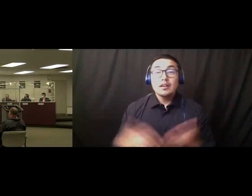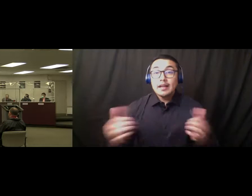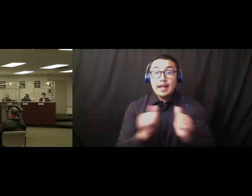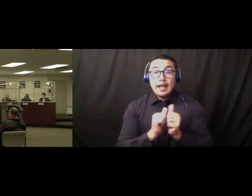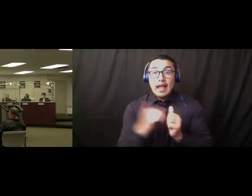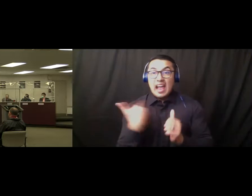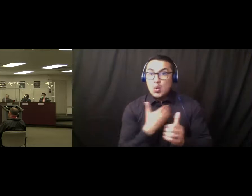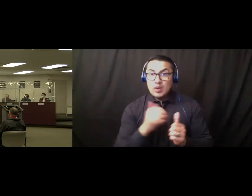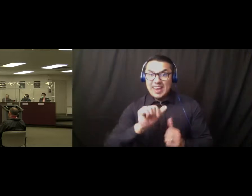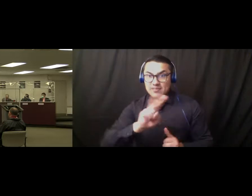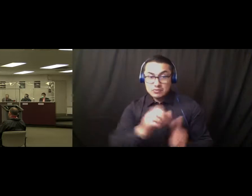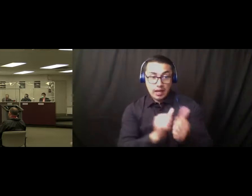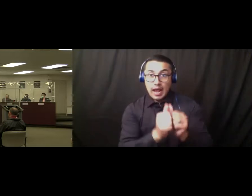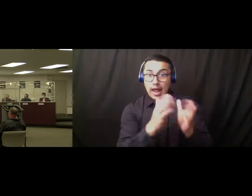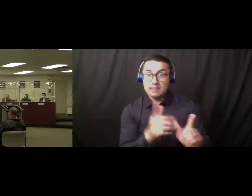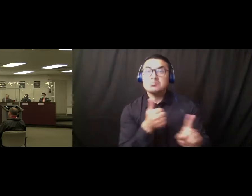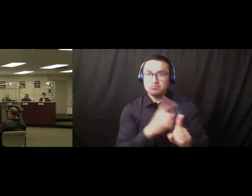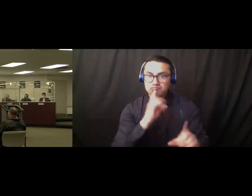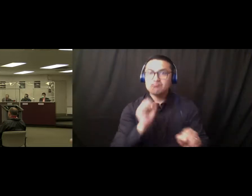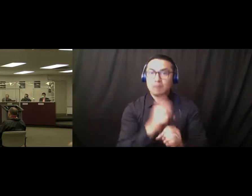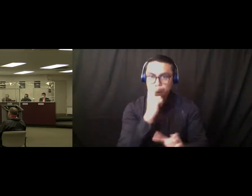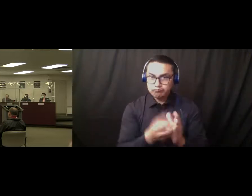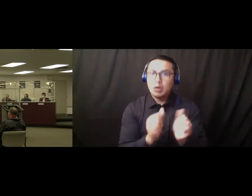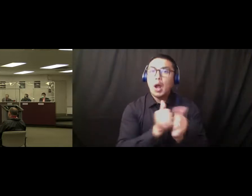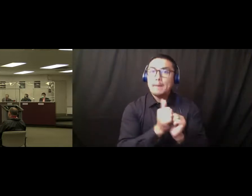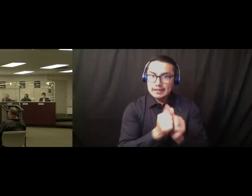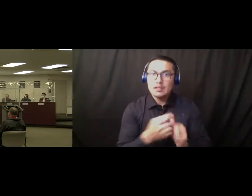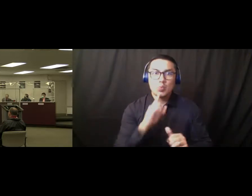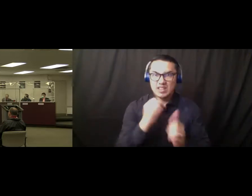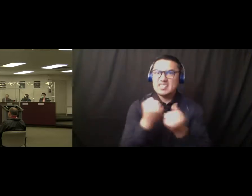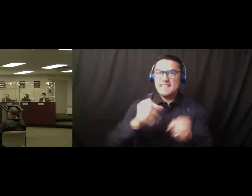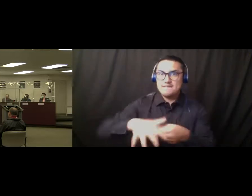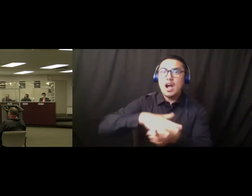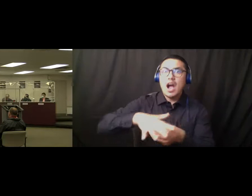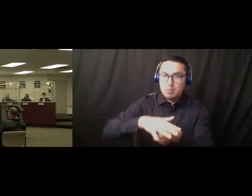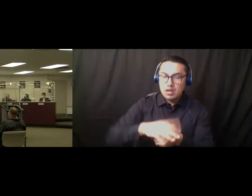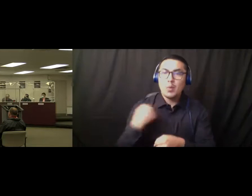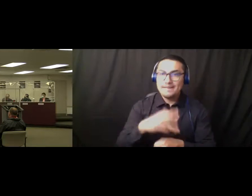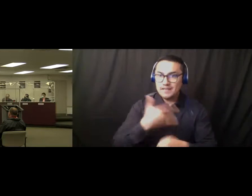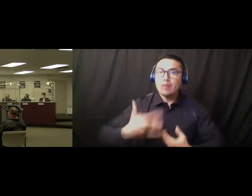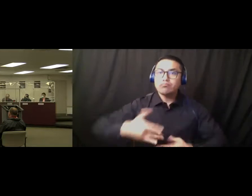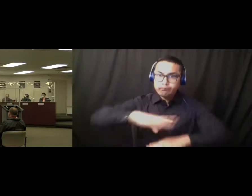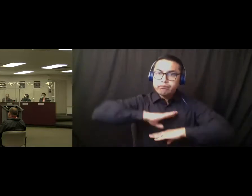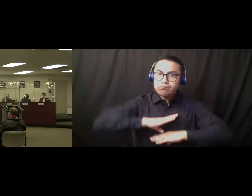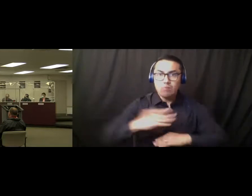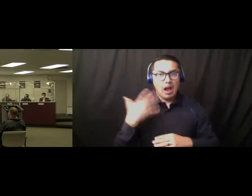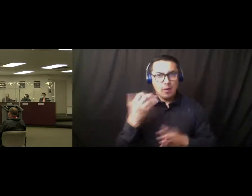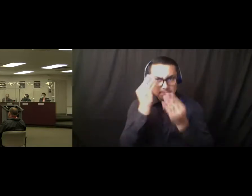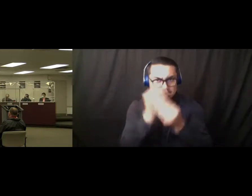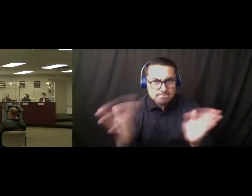Uh, it's been a very safe environment. We're very pleased with that. Um, I do want to reinforce that the reports that we have